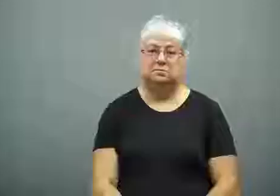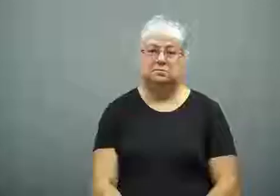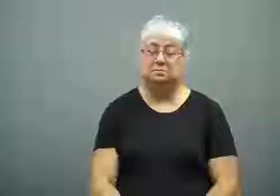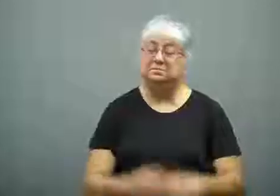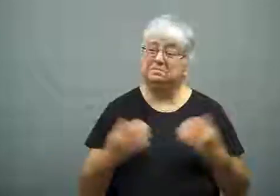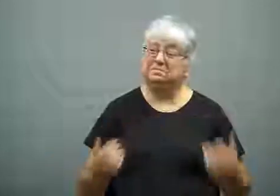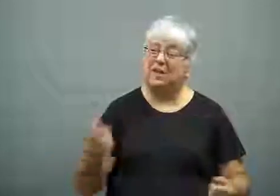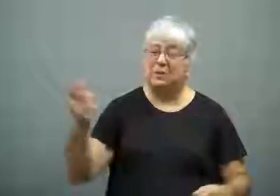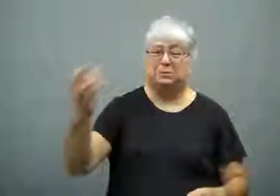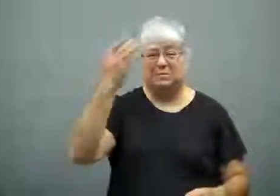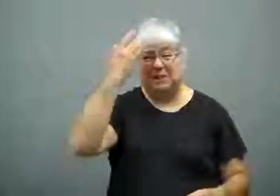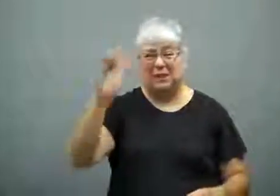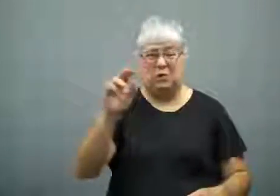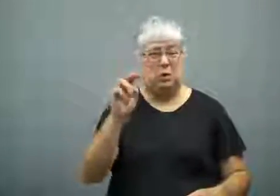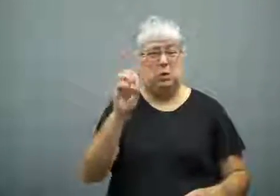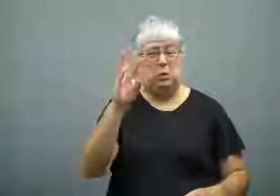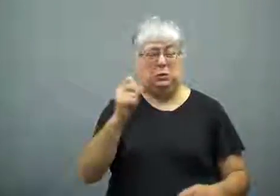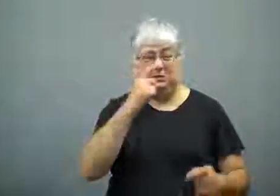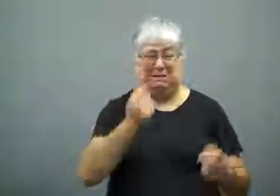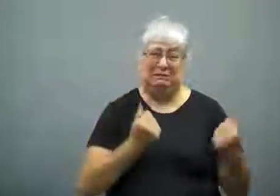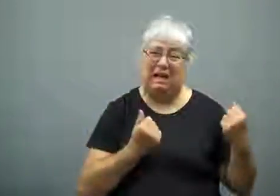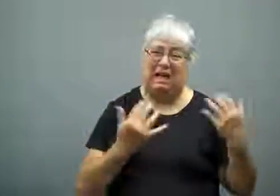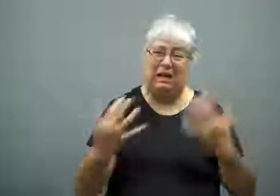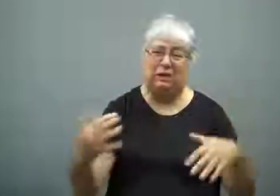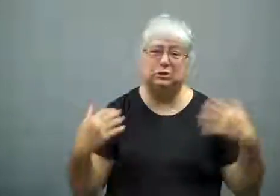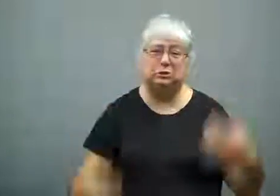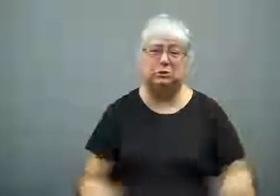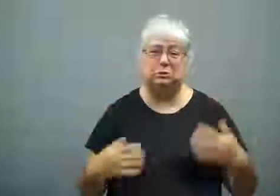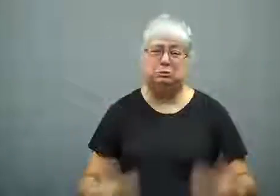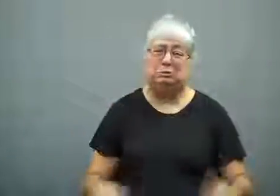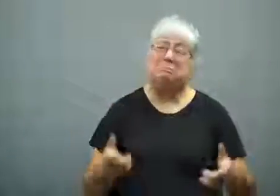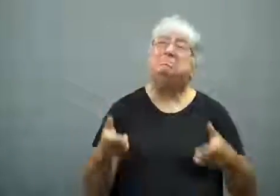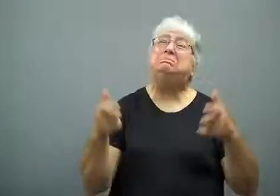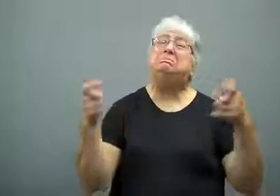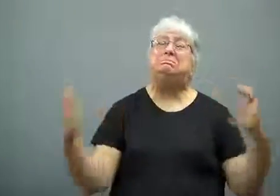A wildfire in California is in the news now.